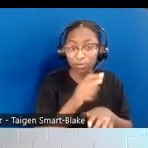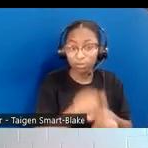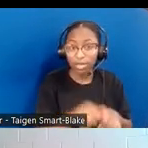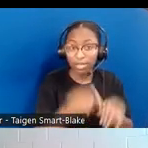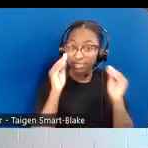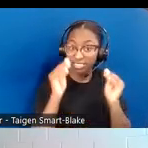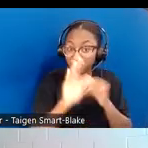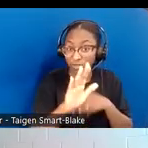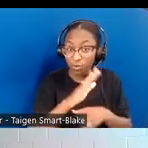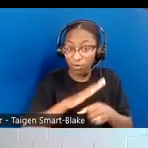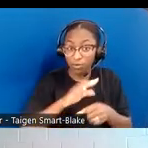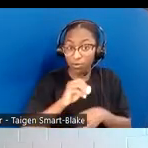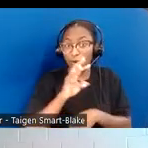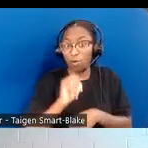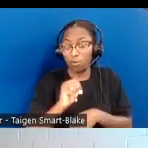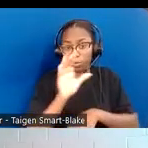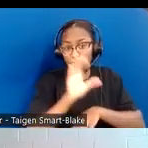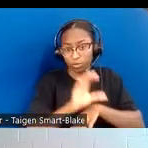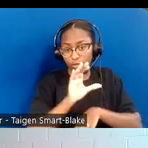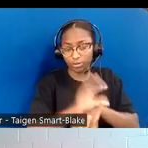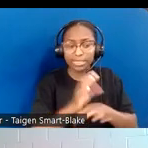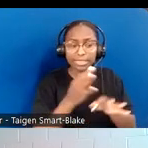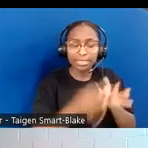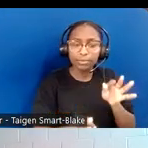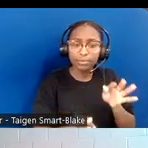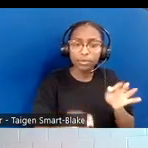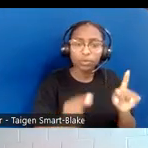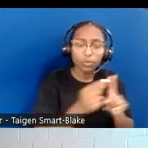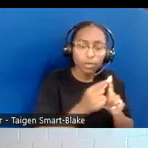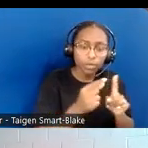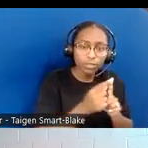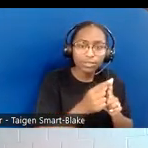It's simple in melody and simple in words, but it's profound in its meaning.